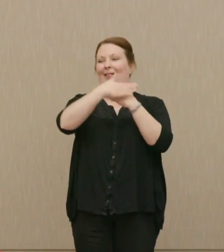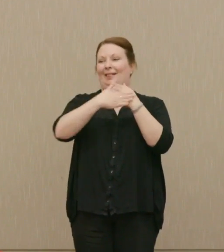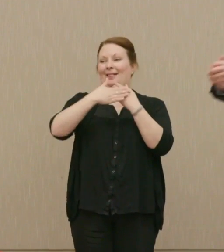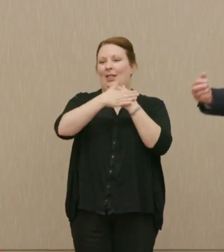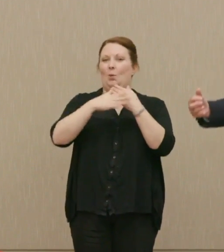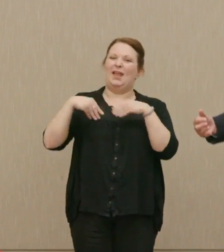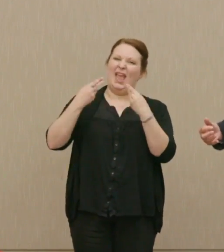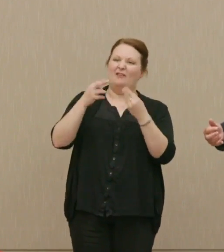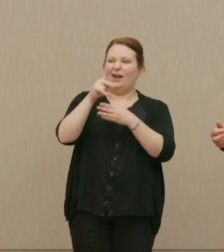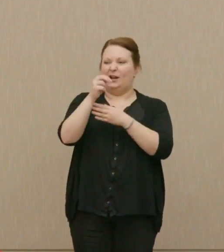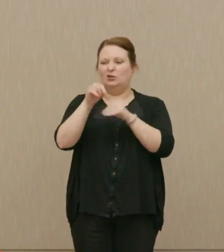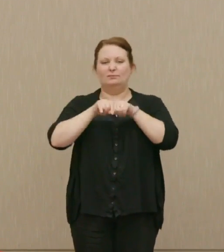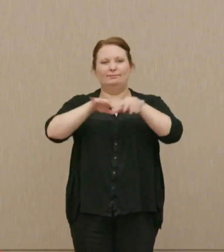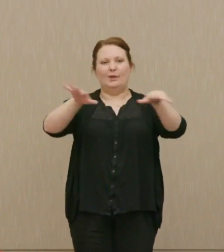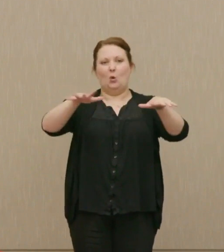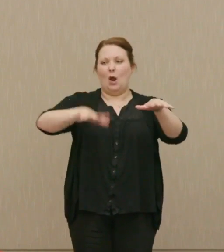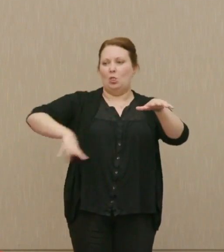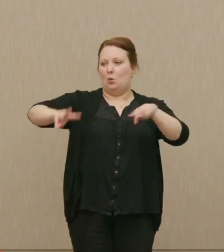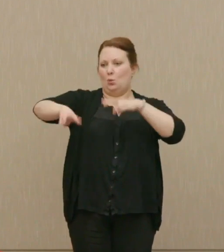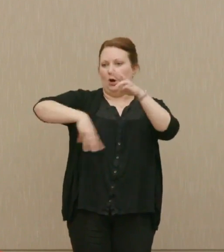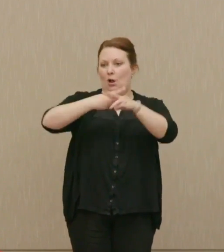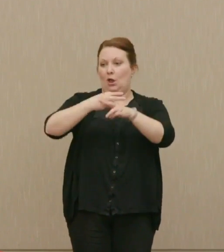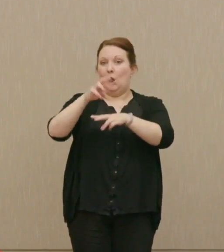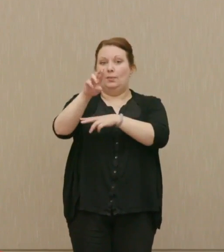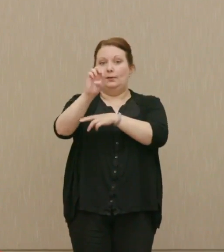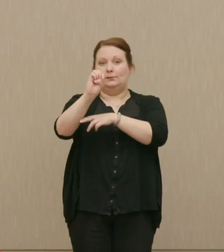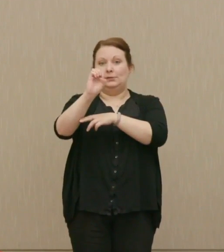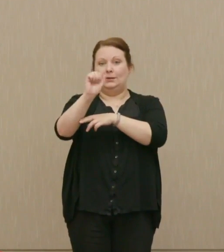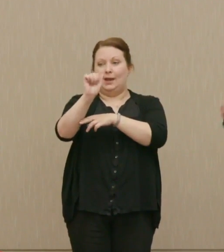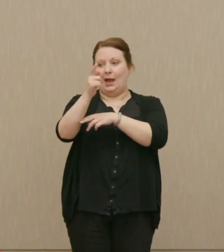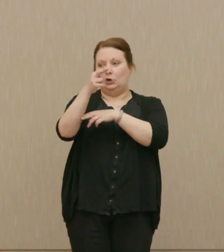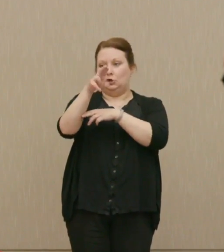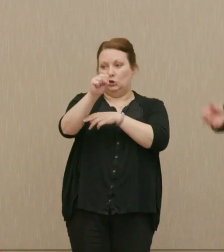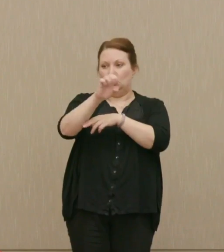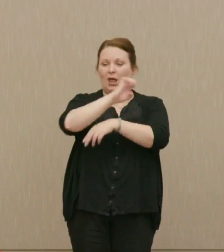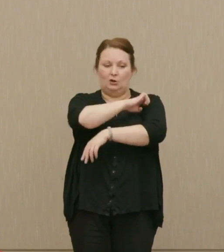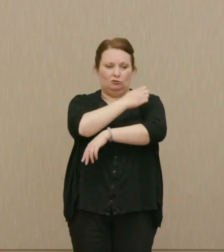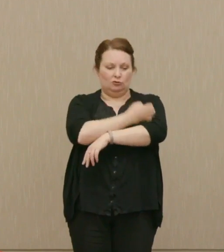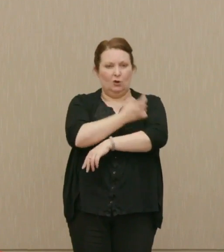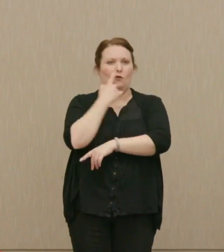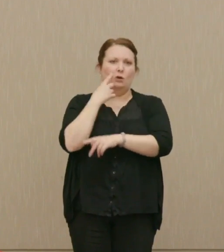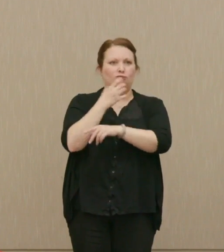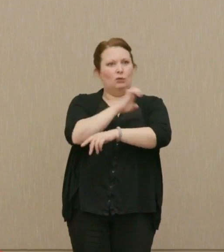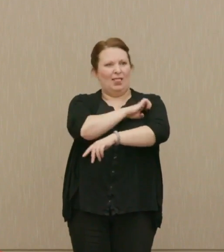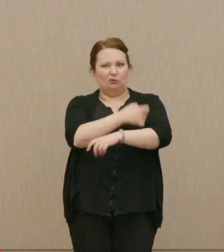of reactors around the world, and those reactors, for medical use, for power use and so forth,